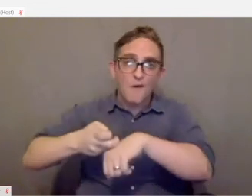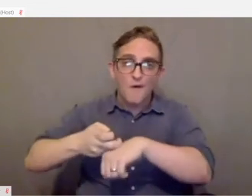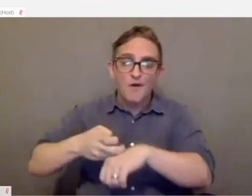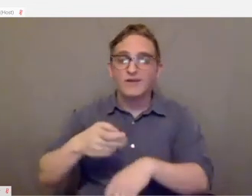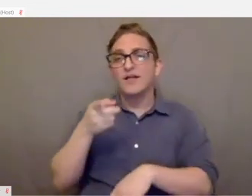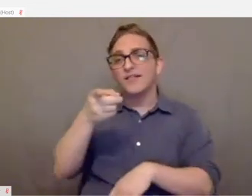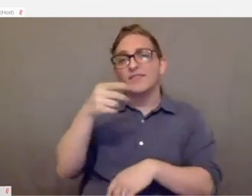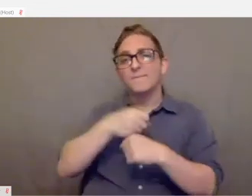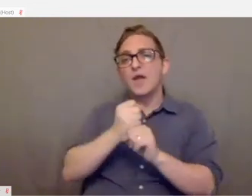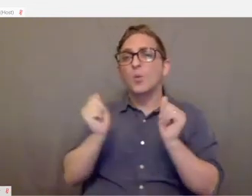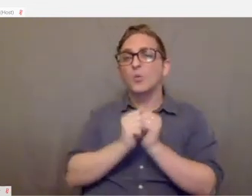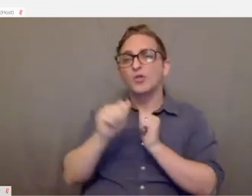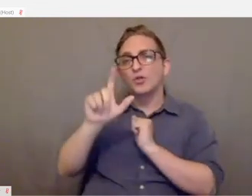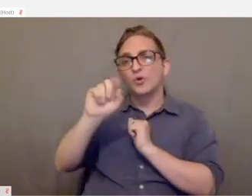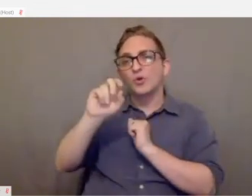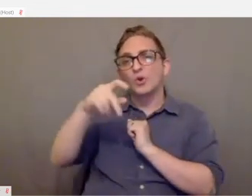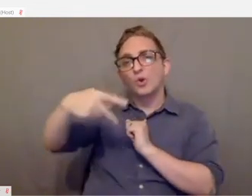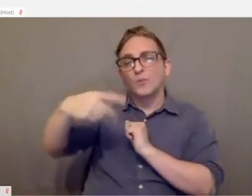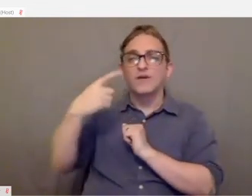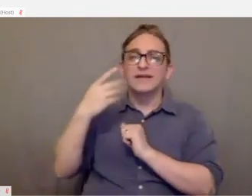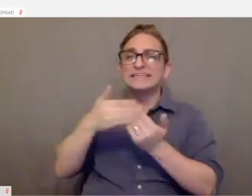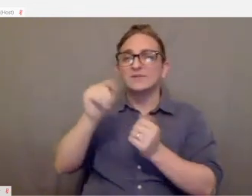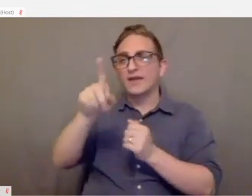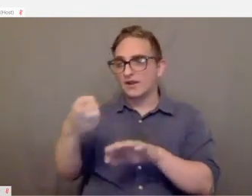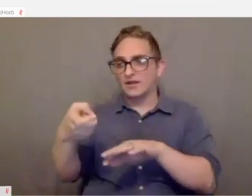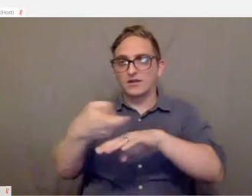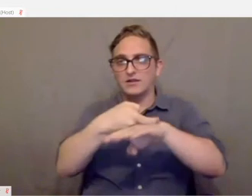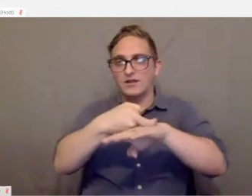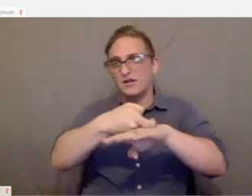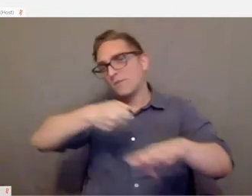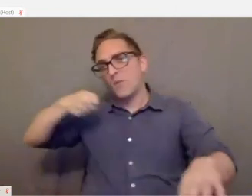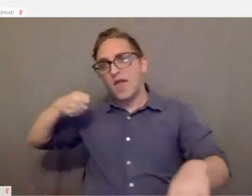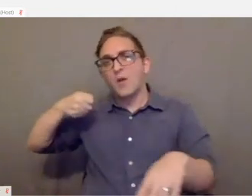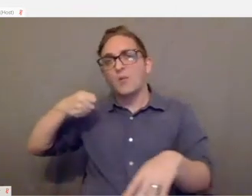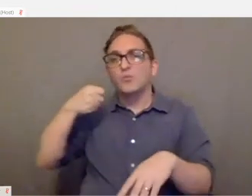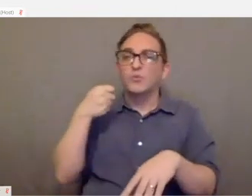into to be able to open up the packaging to be able to pull the controller out.